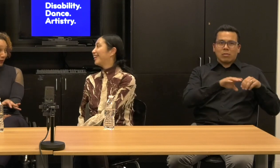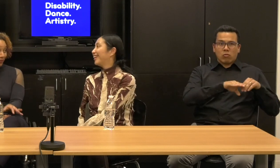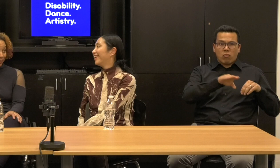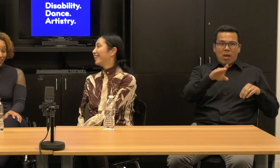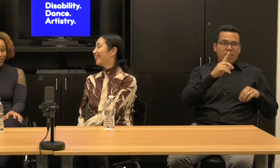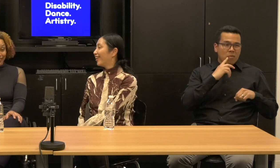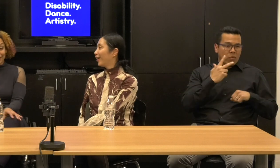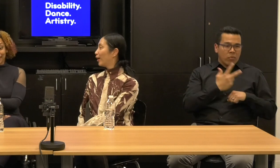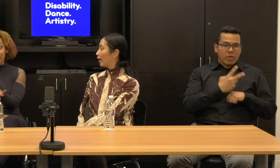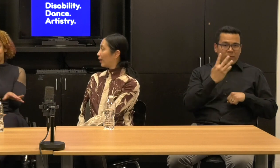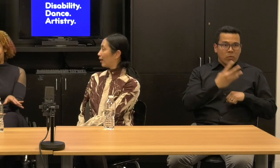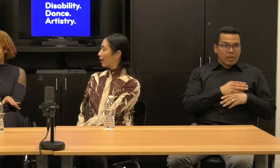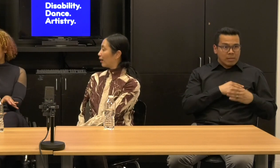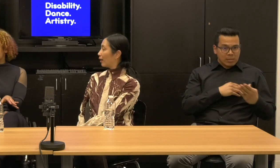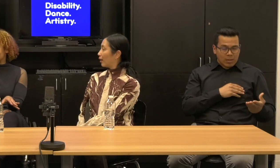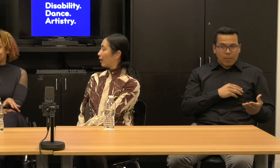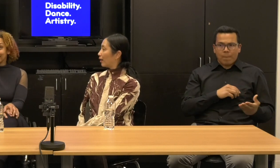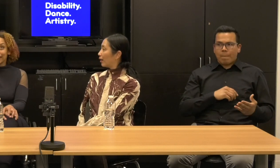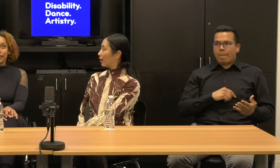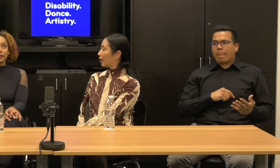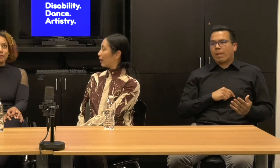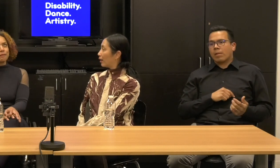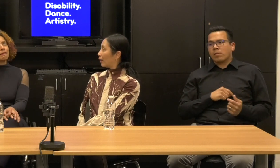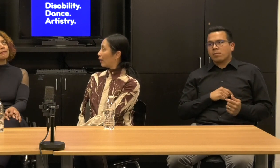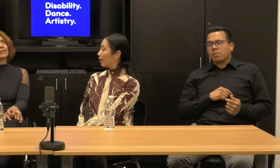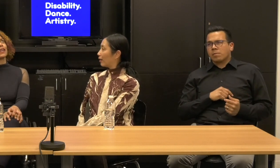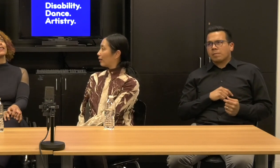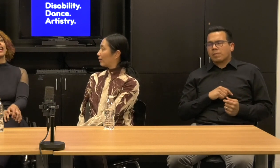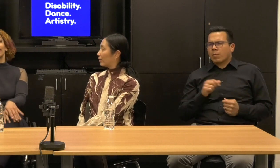That was incredible. That's how that got done.Oh yeah.